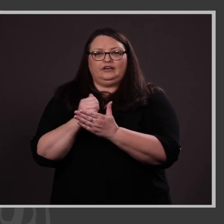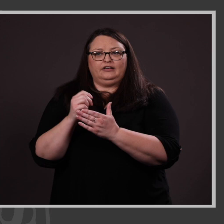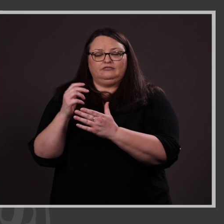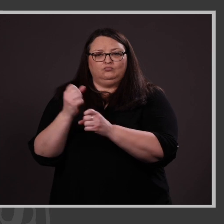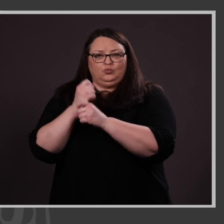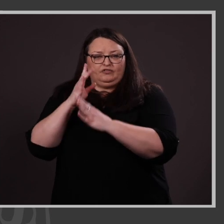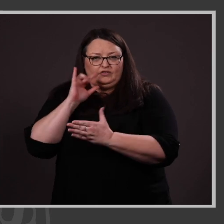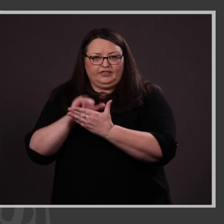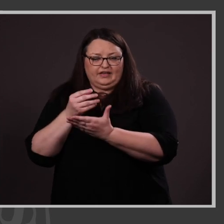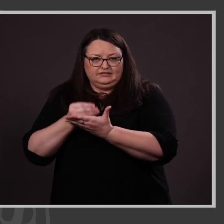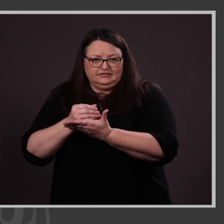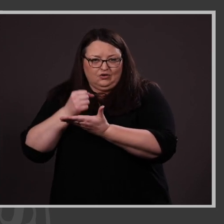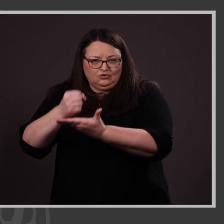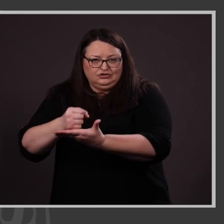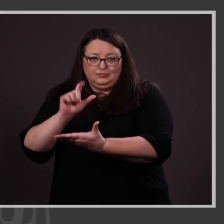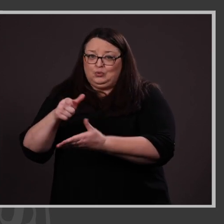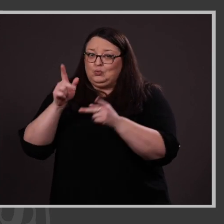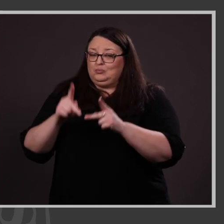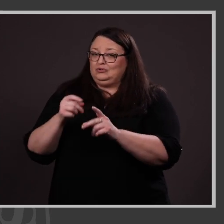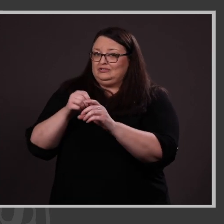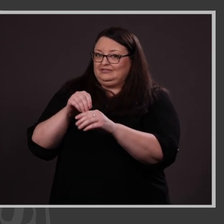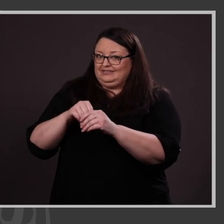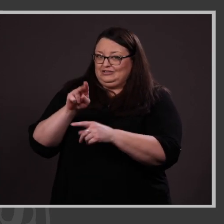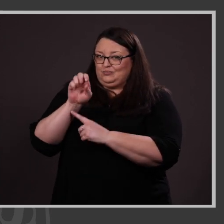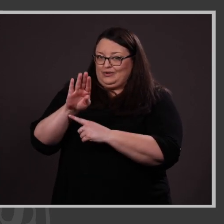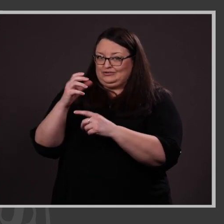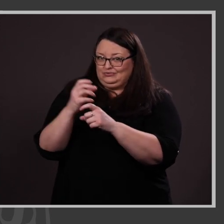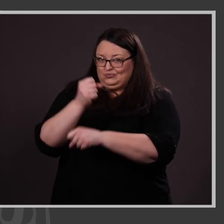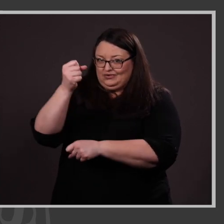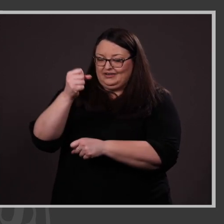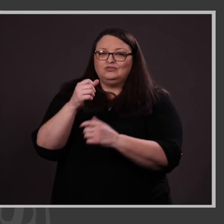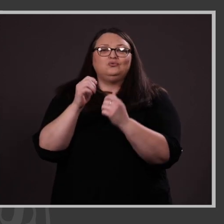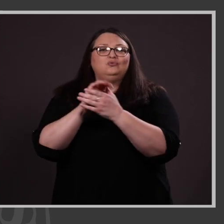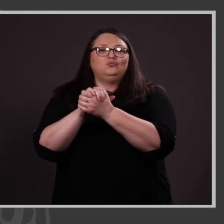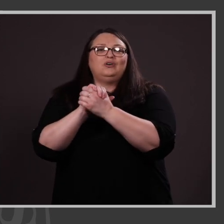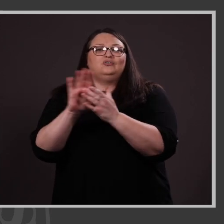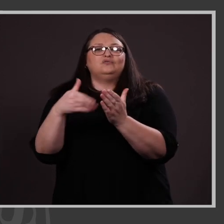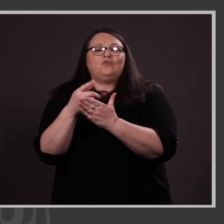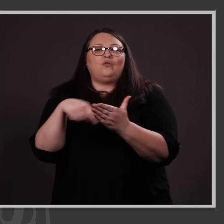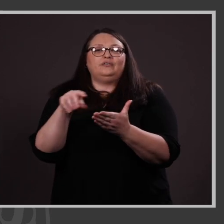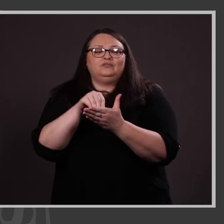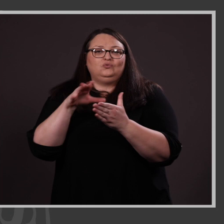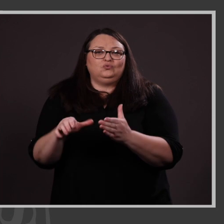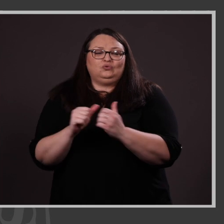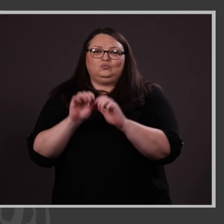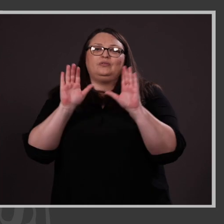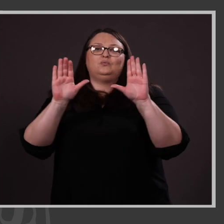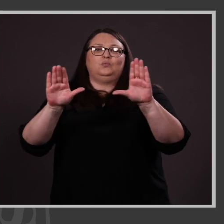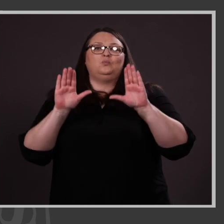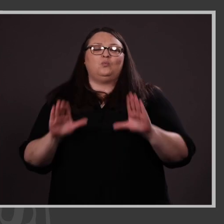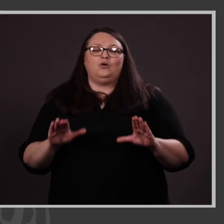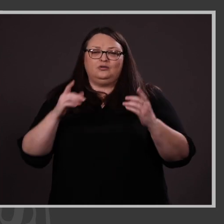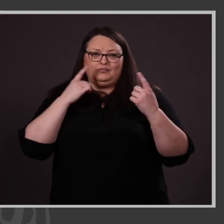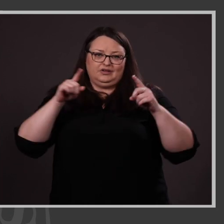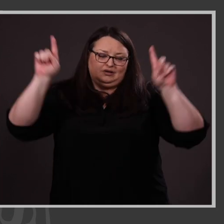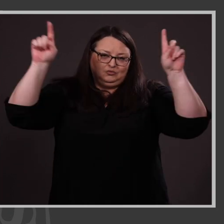and the only recipient from Nebraska. Congratulations to all of these students on this remarkable accomplishment!